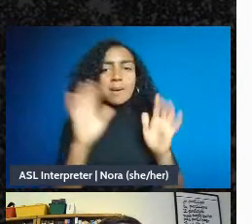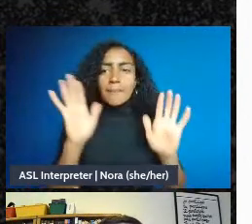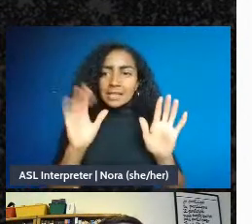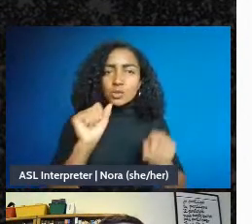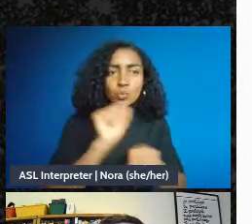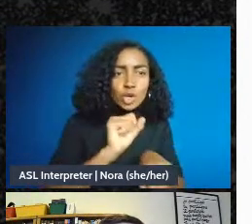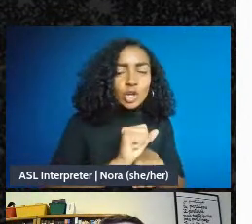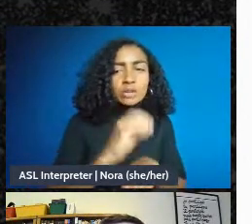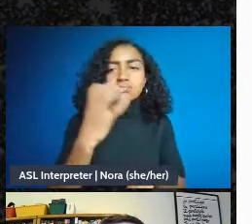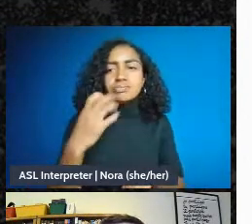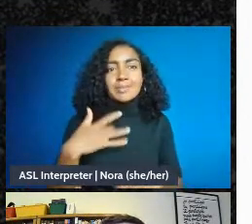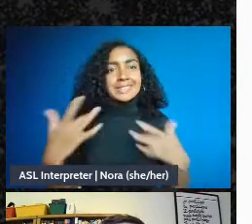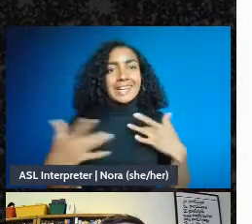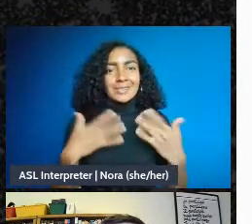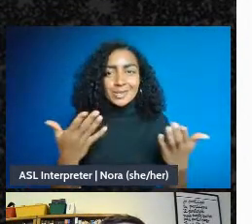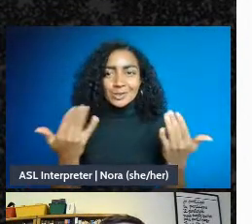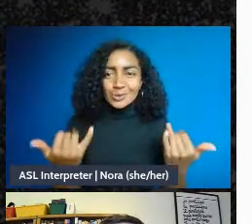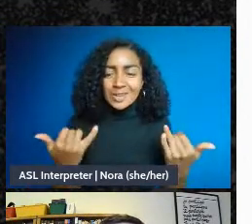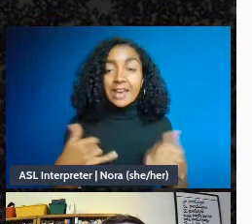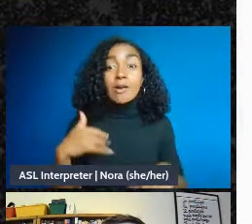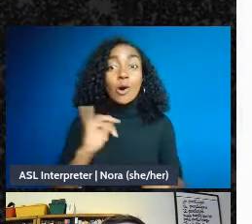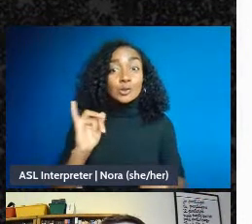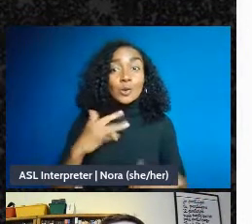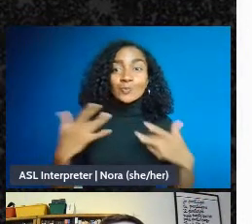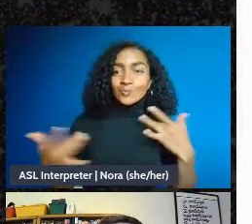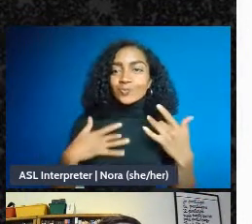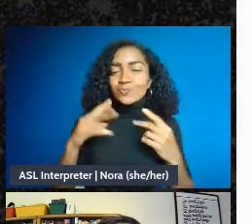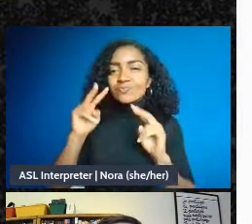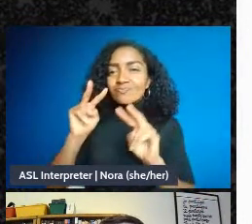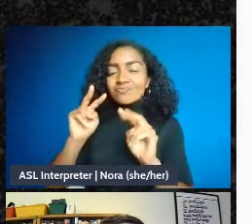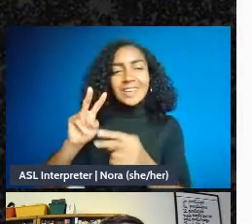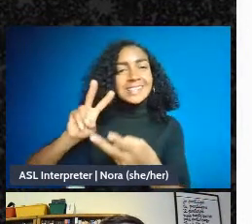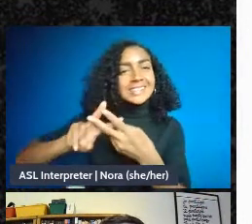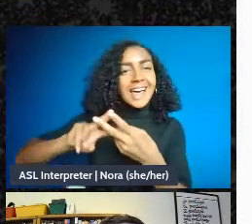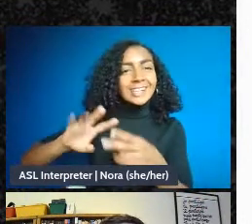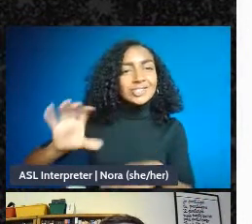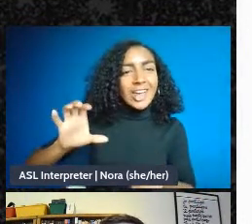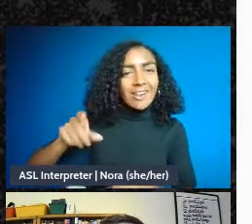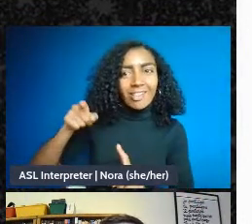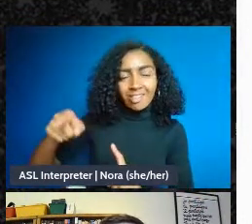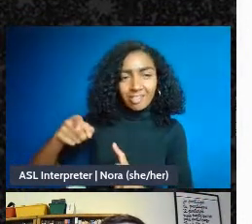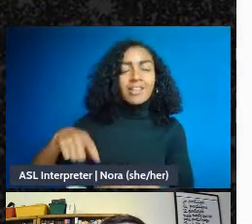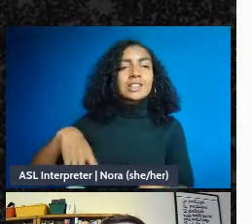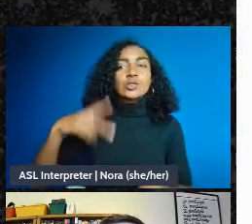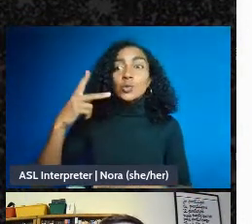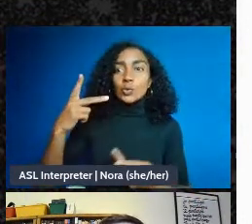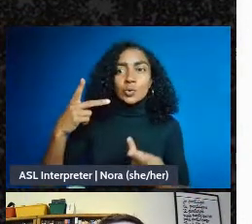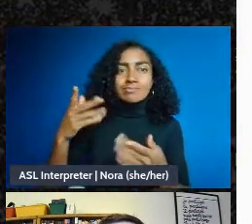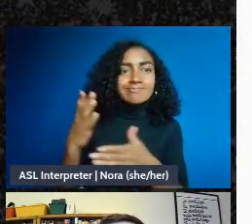channel going forward as a place to share information, and, you know I tend to believe